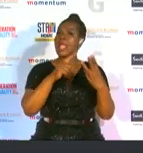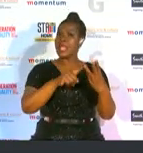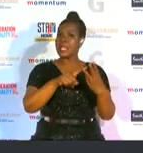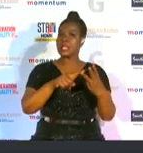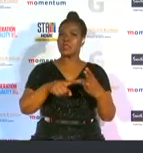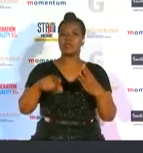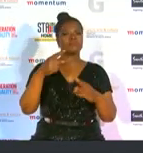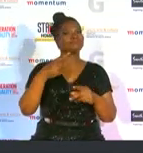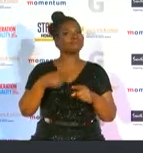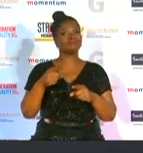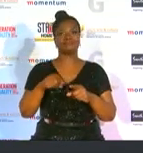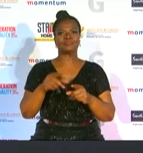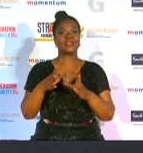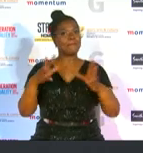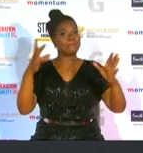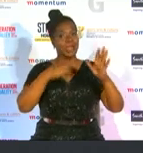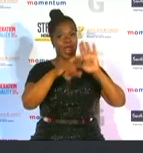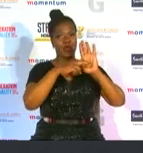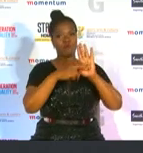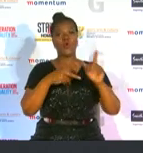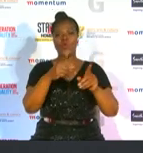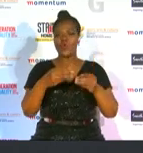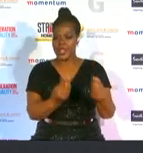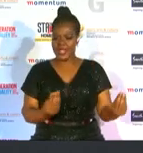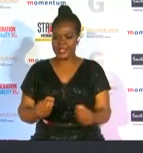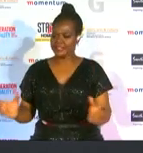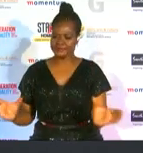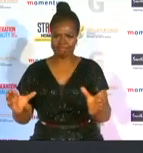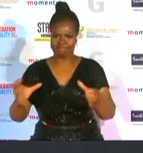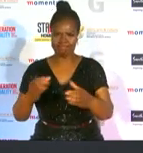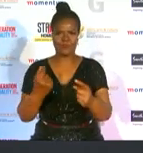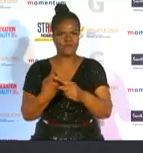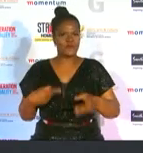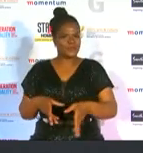in taking kids off the streets and giving them a purpose